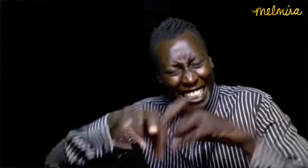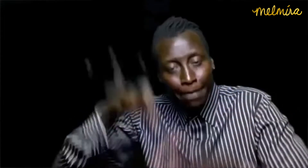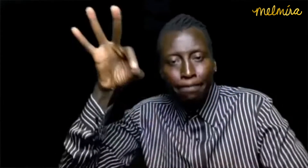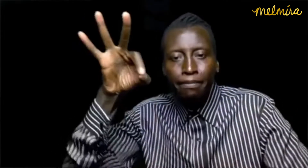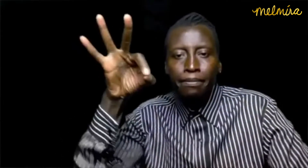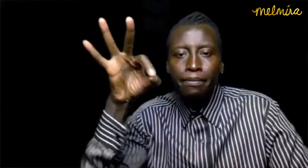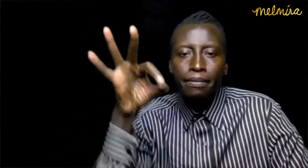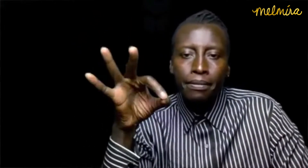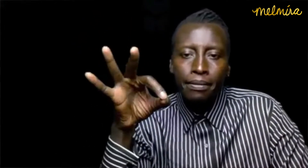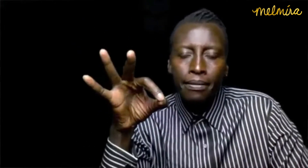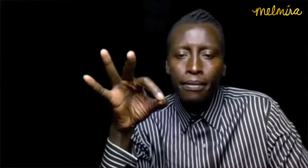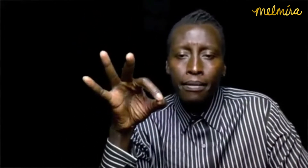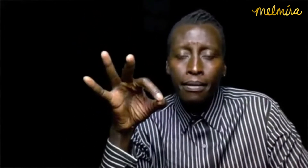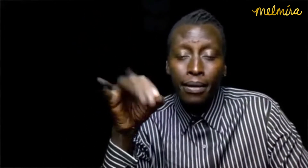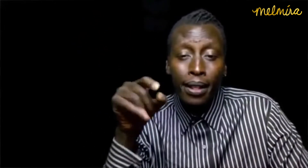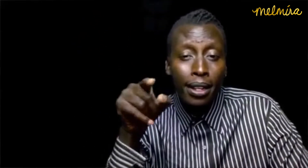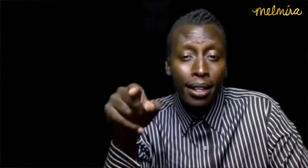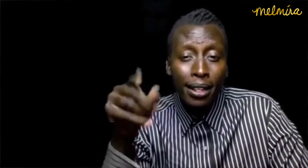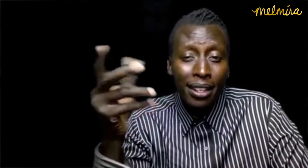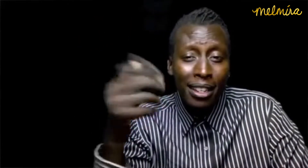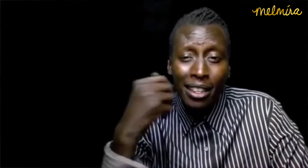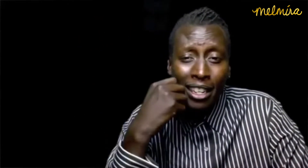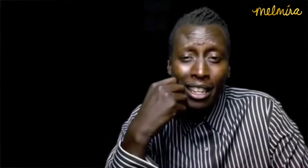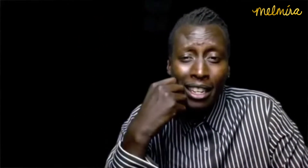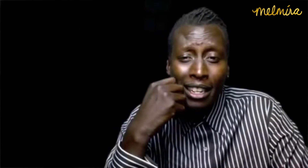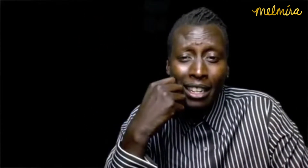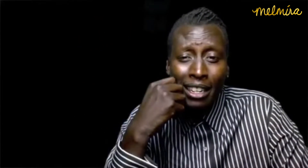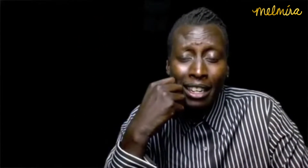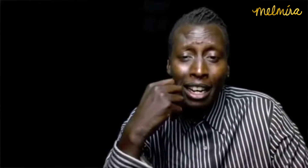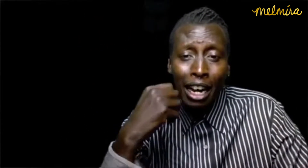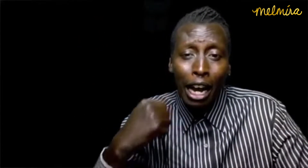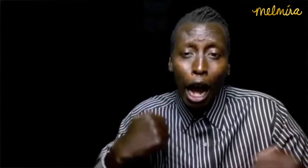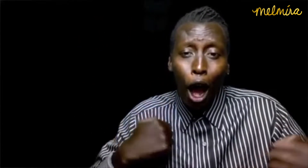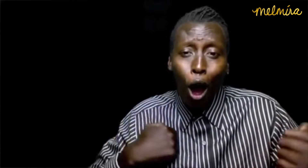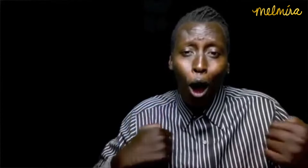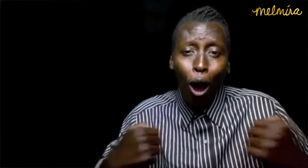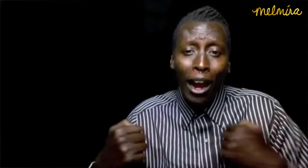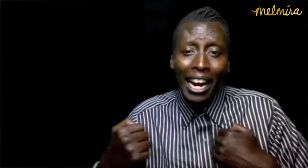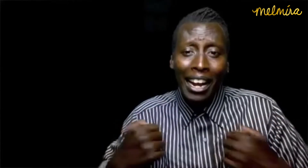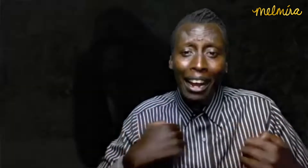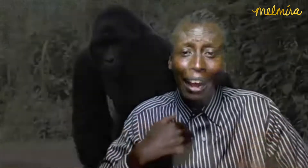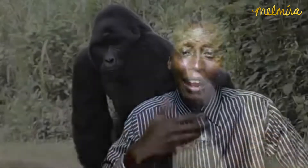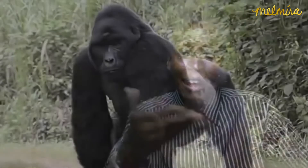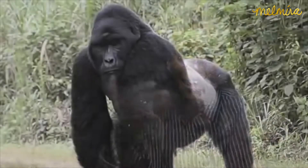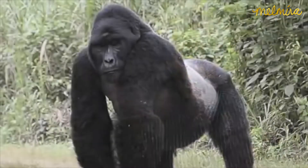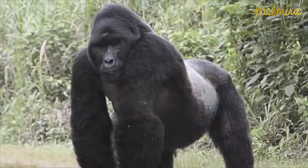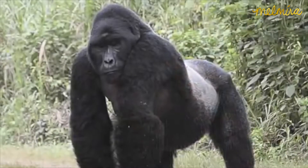about it. They were able to discover who was responsible for giving us Ebola...Gorillas!